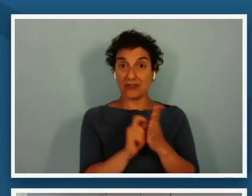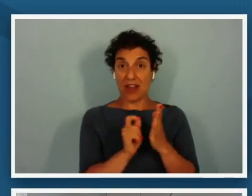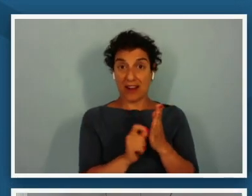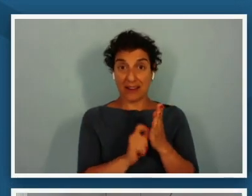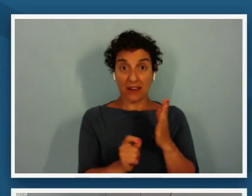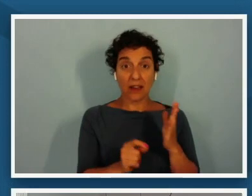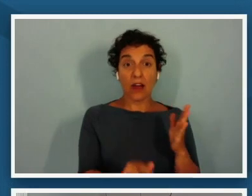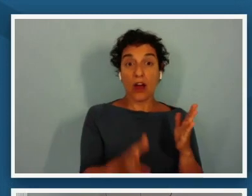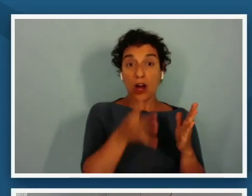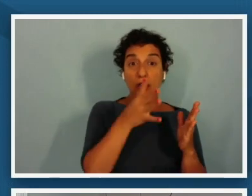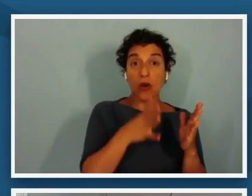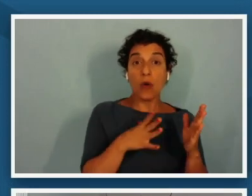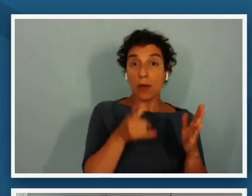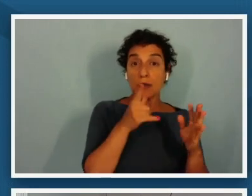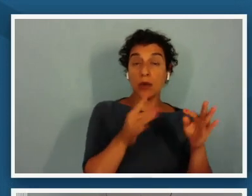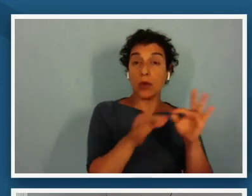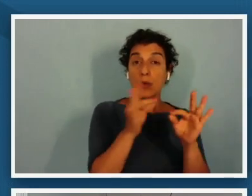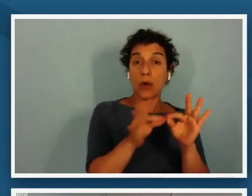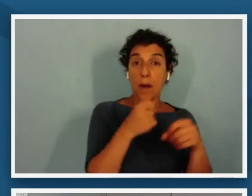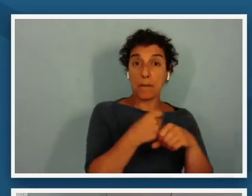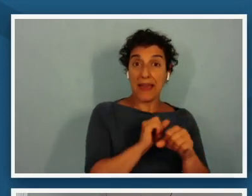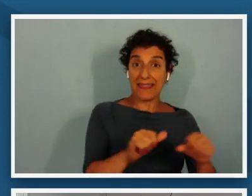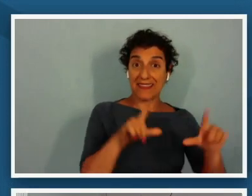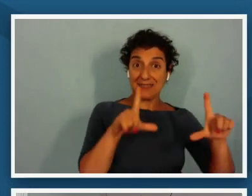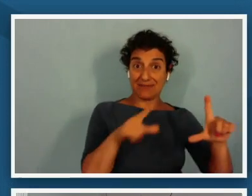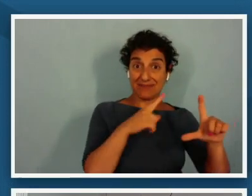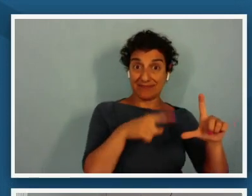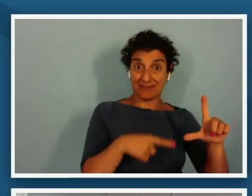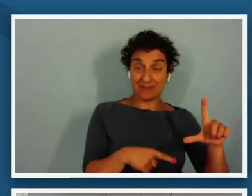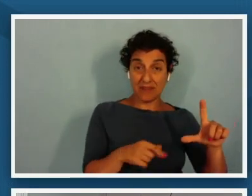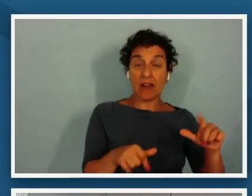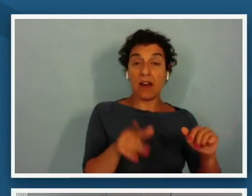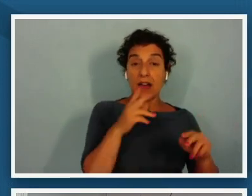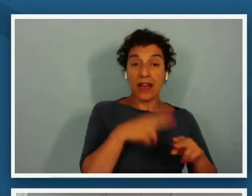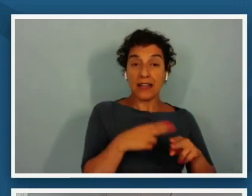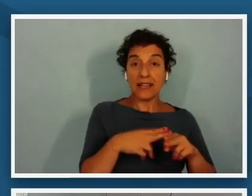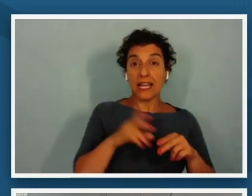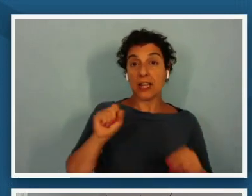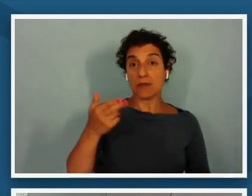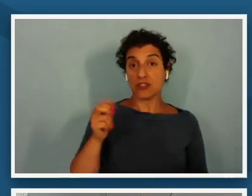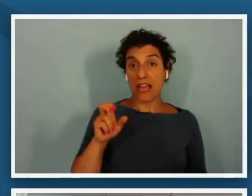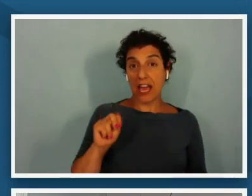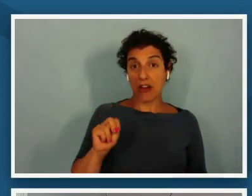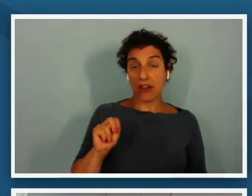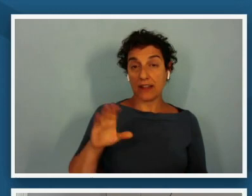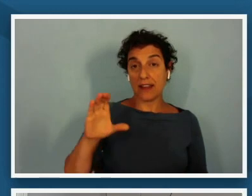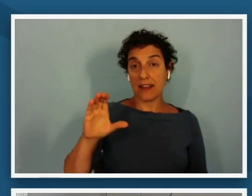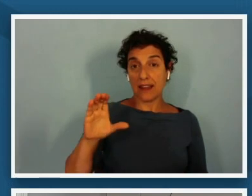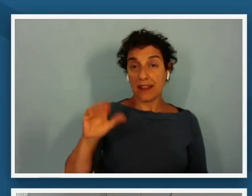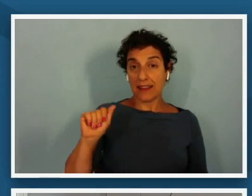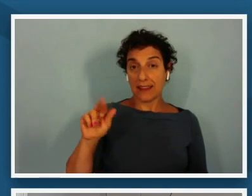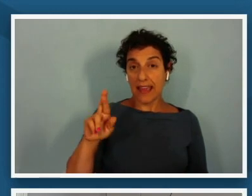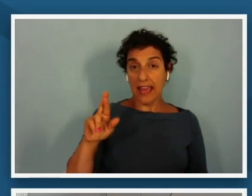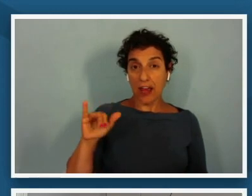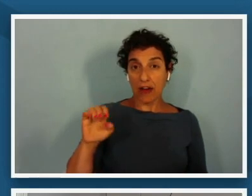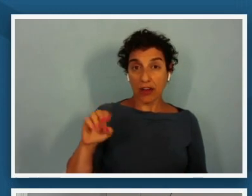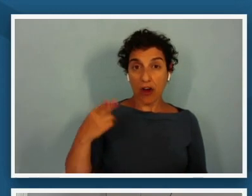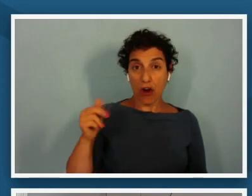the piece that we see on the screen now her name is sharon carey harlan she made